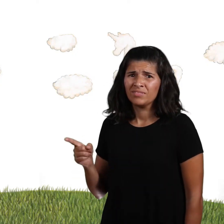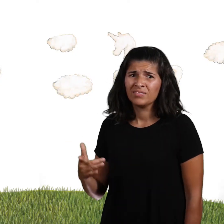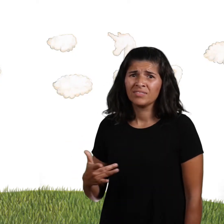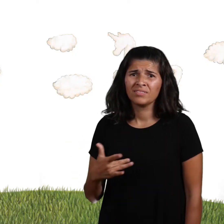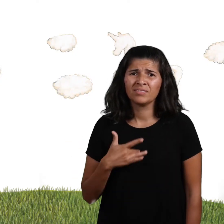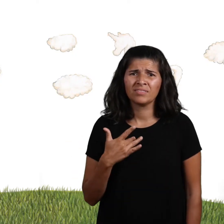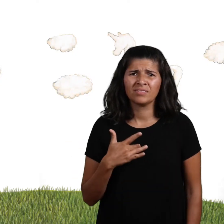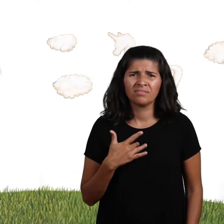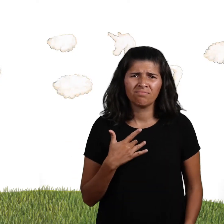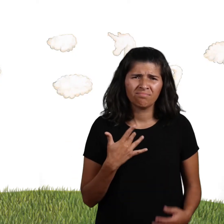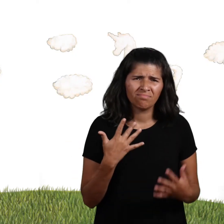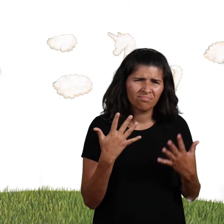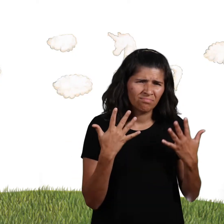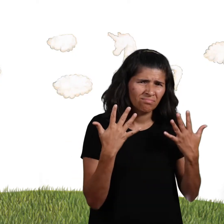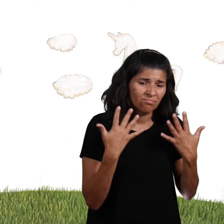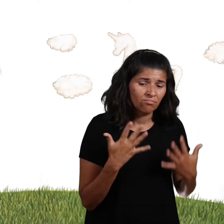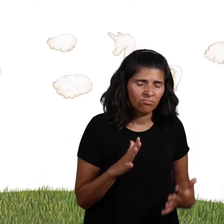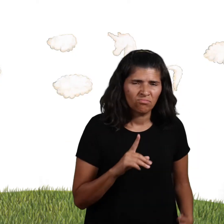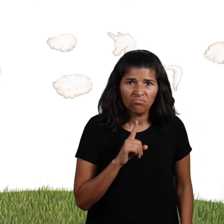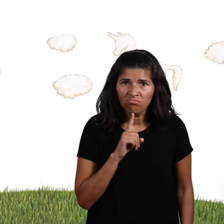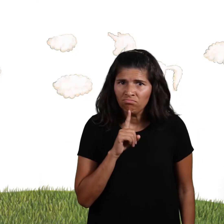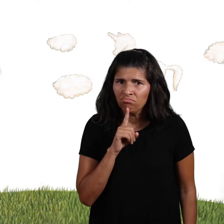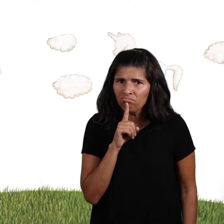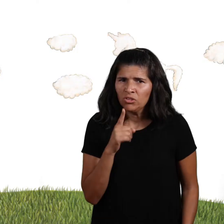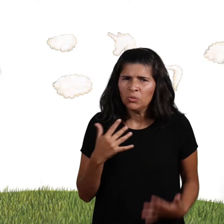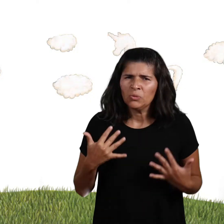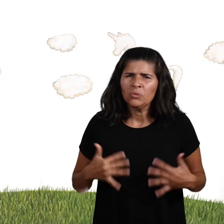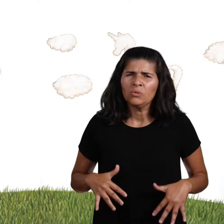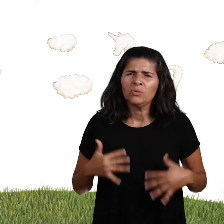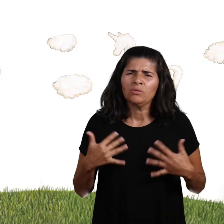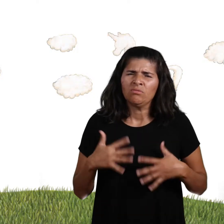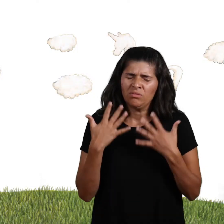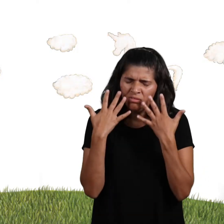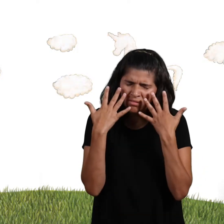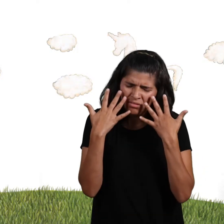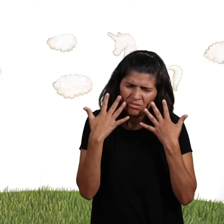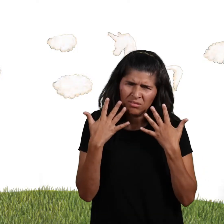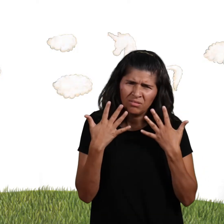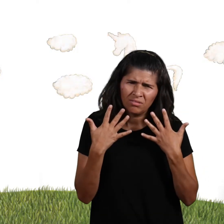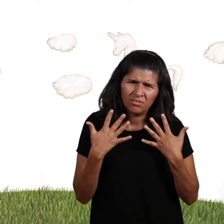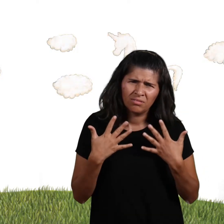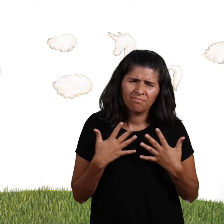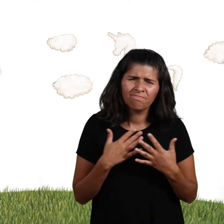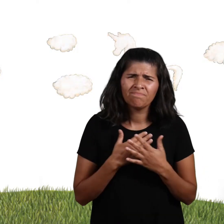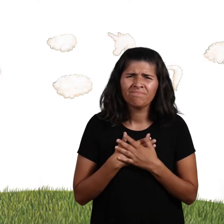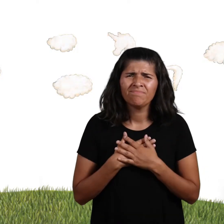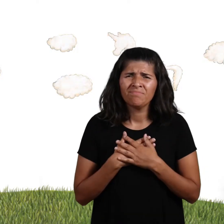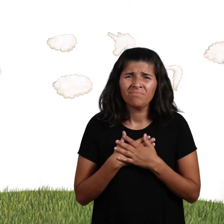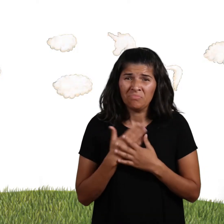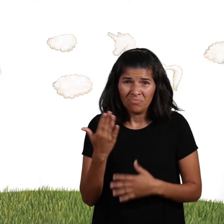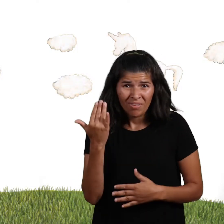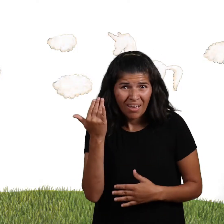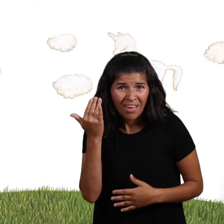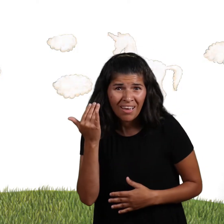Thelma felt a little sad. In fact, she felt forlorn.